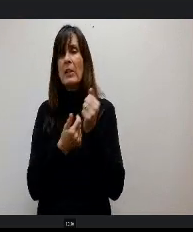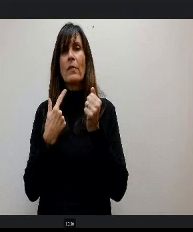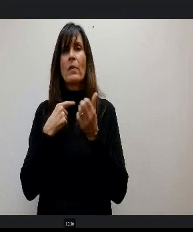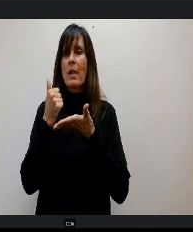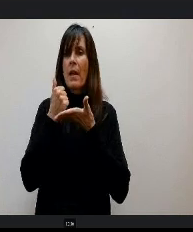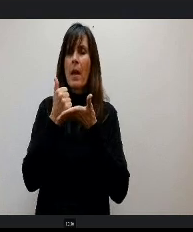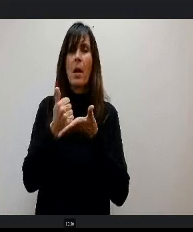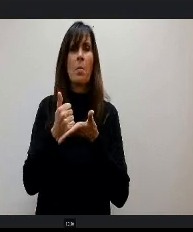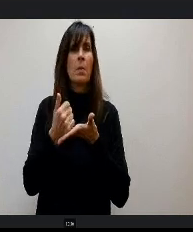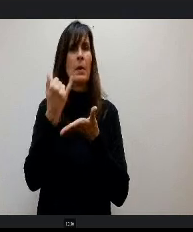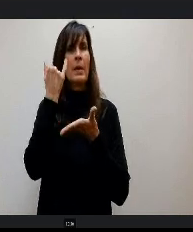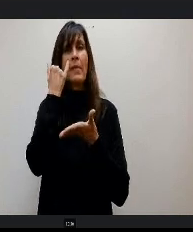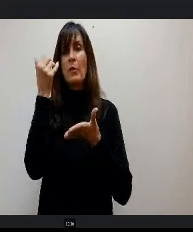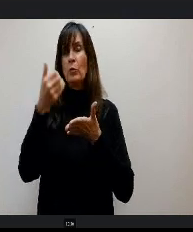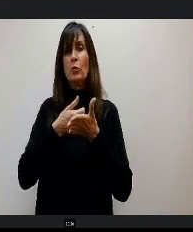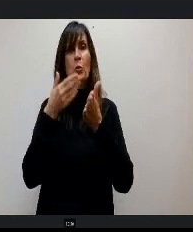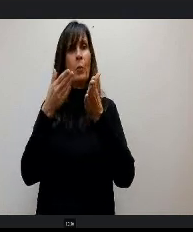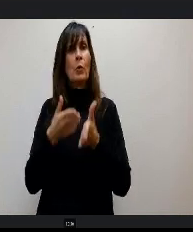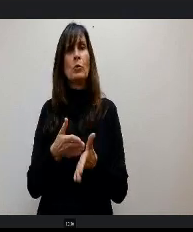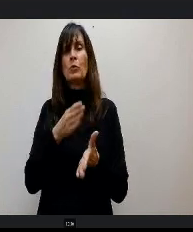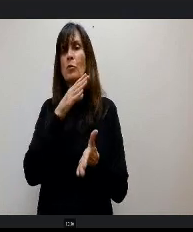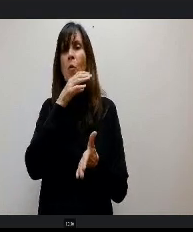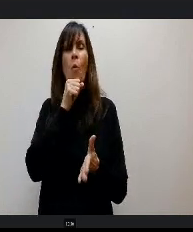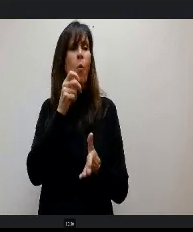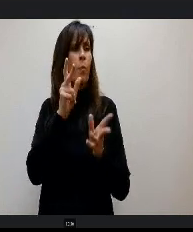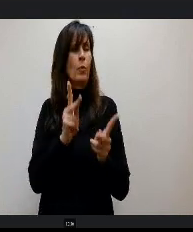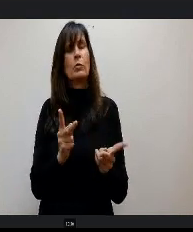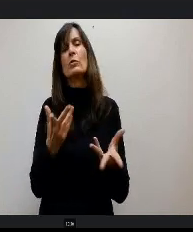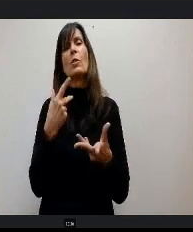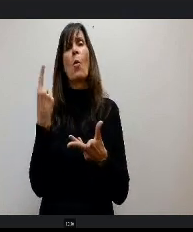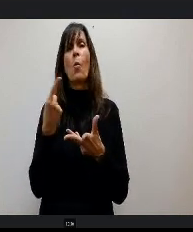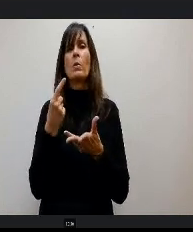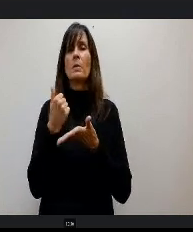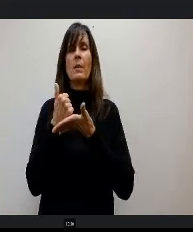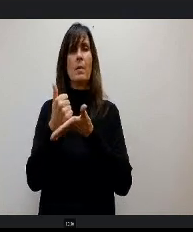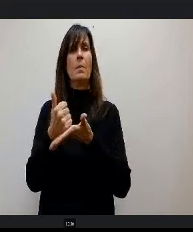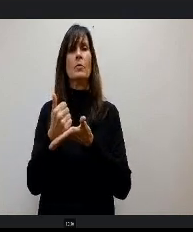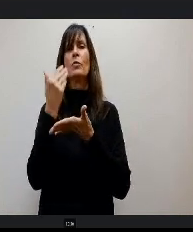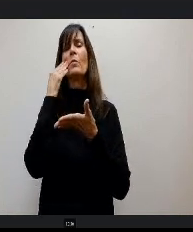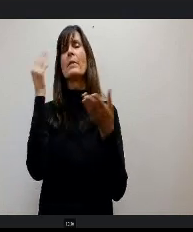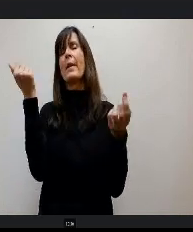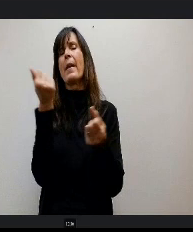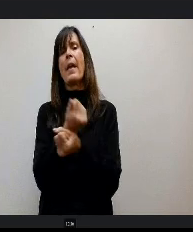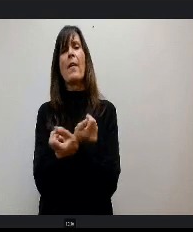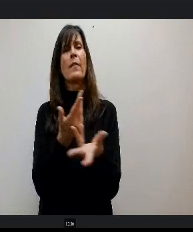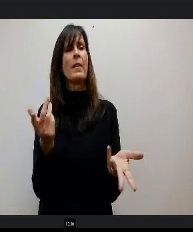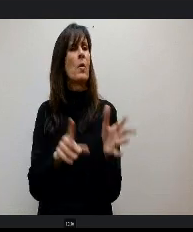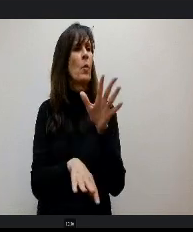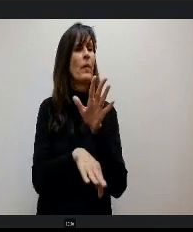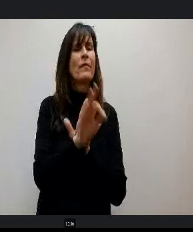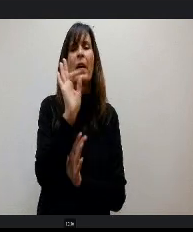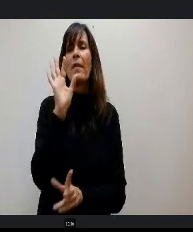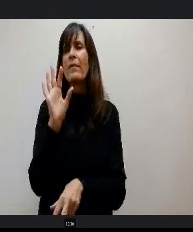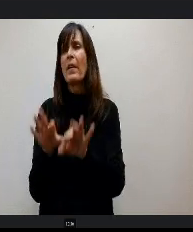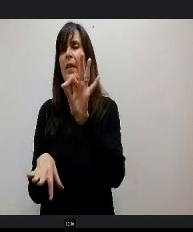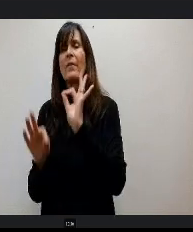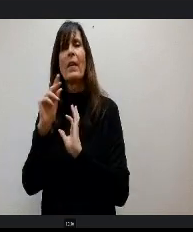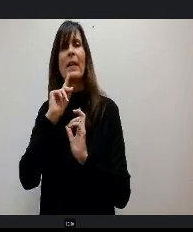new board members, every step of the way. She knows everything That's going on, where to find every answer to every question